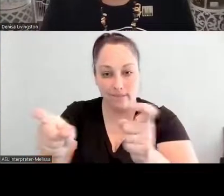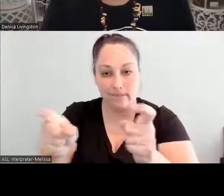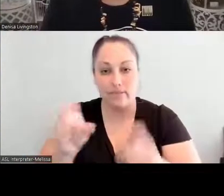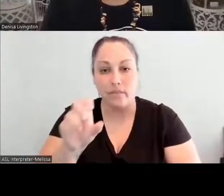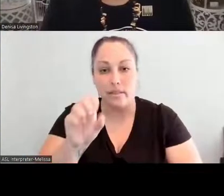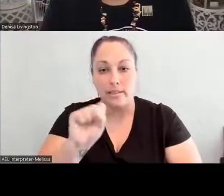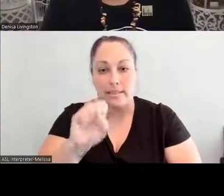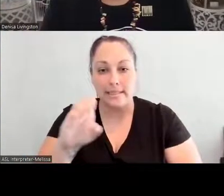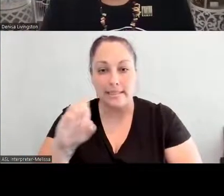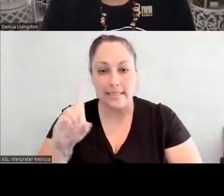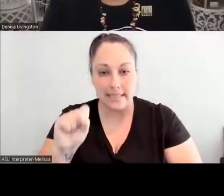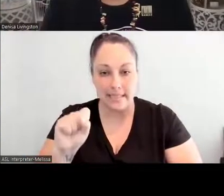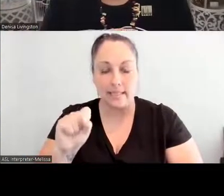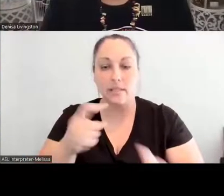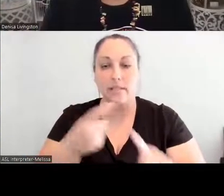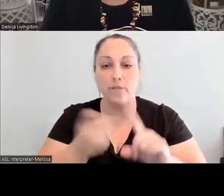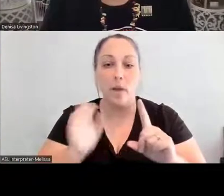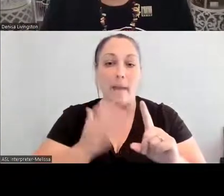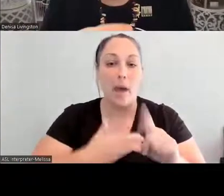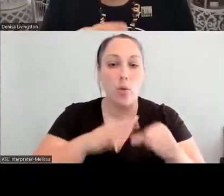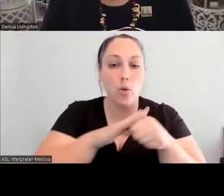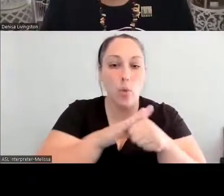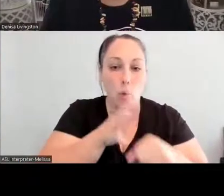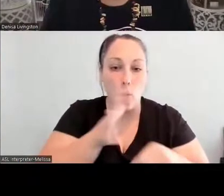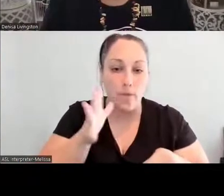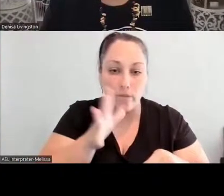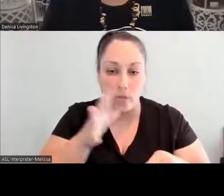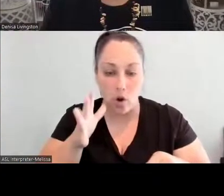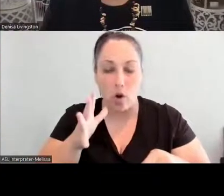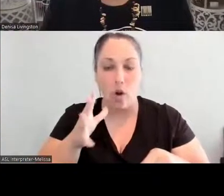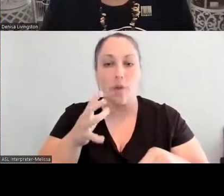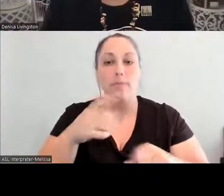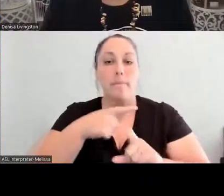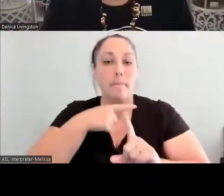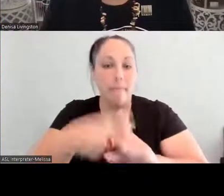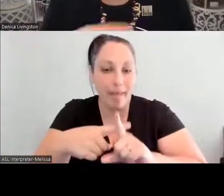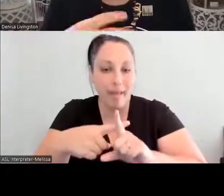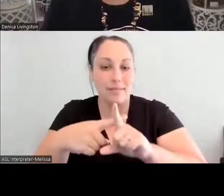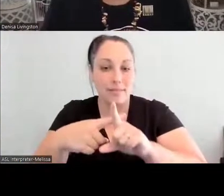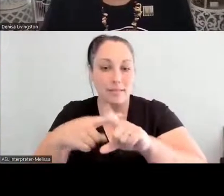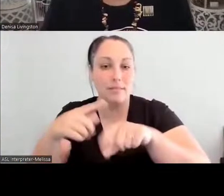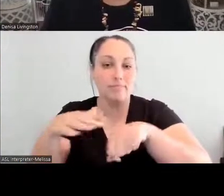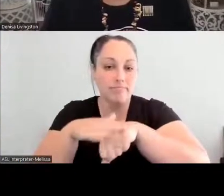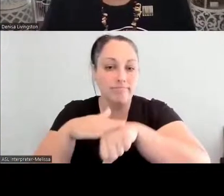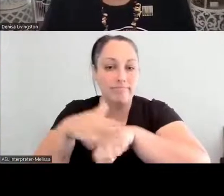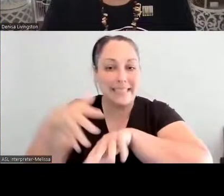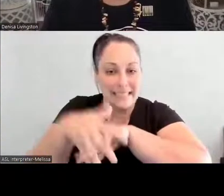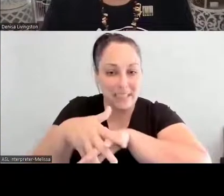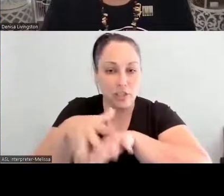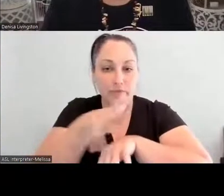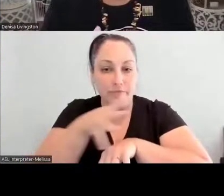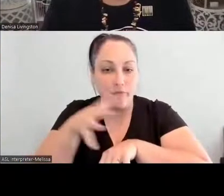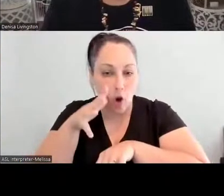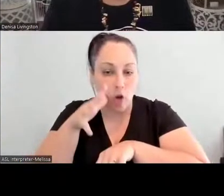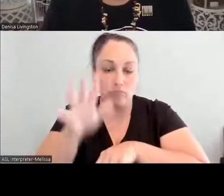our local farms but also indigenous farms across the country to be able to hold these seeds in a safe manner.